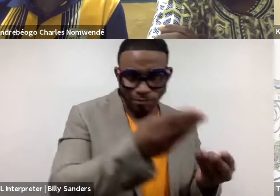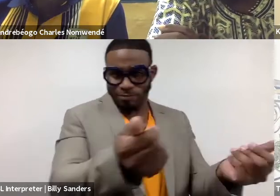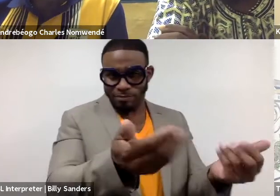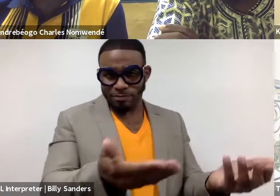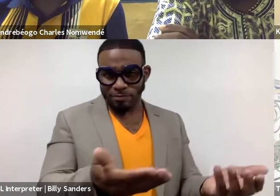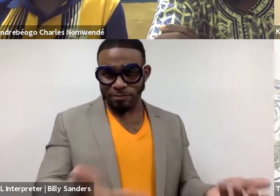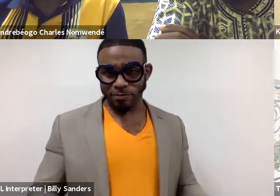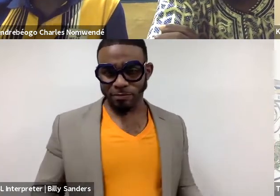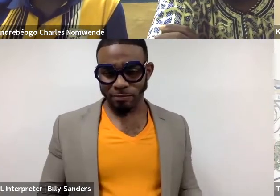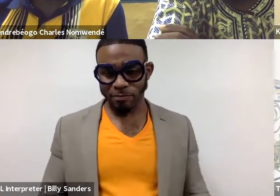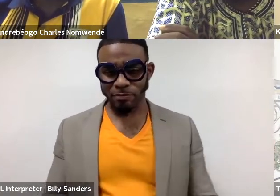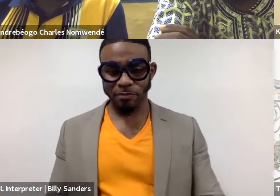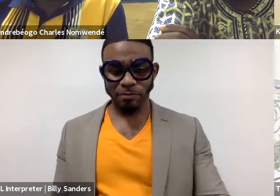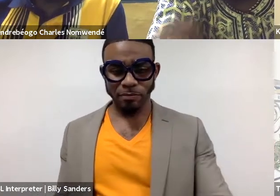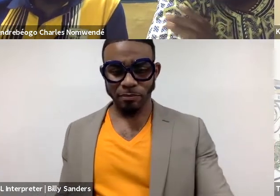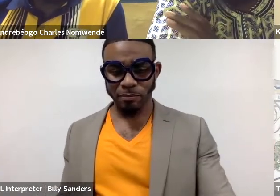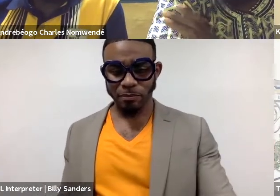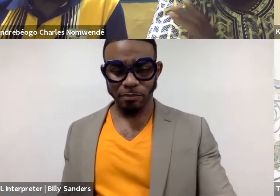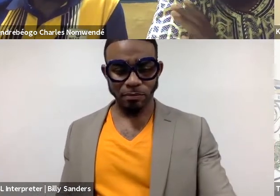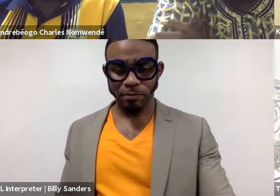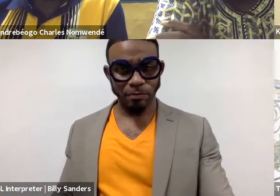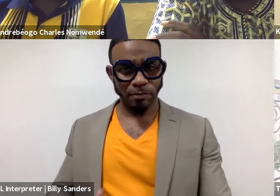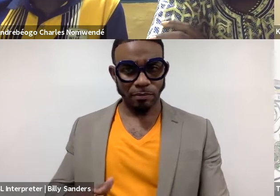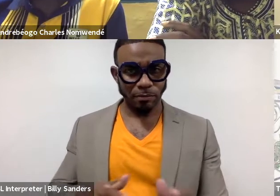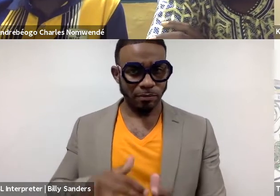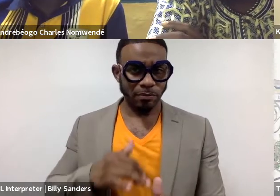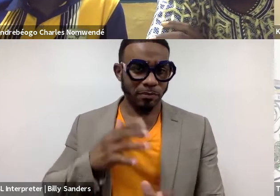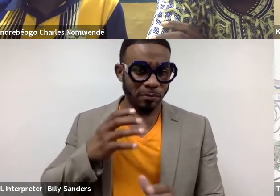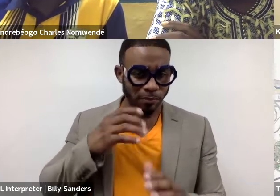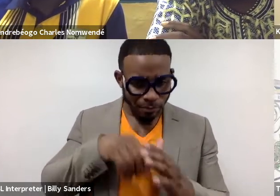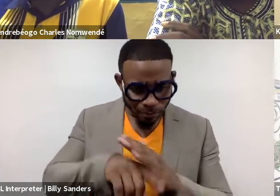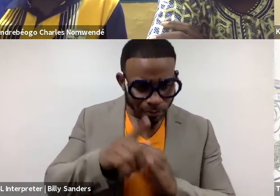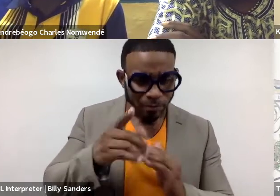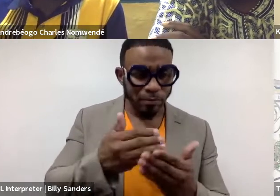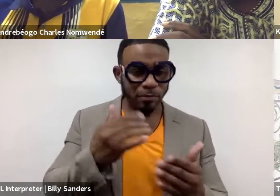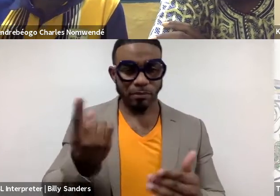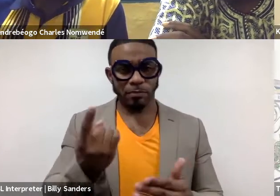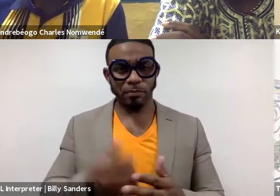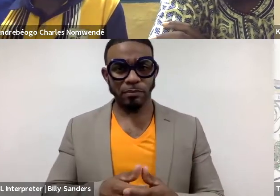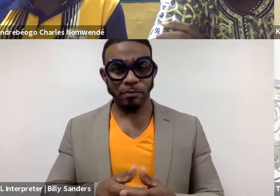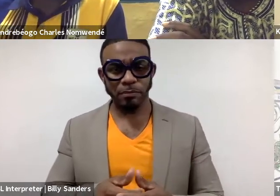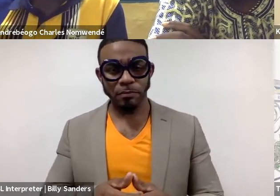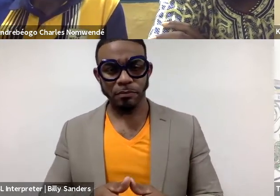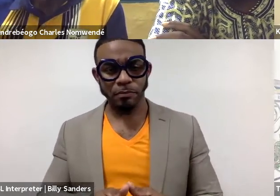(Charles speaks French) But I believe to something. (Charles speaks French)